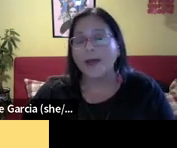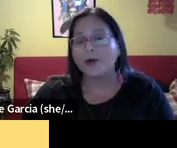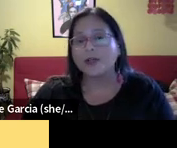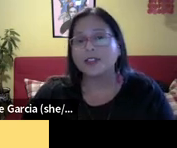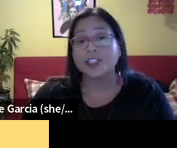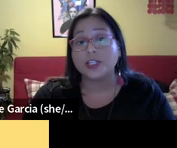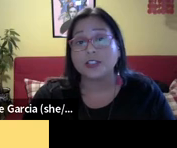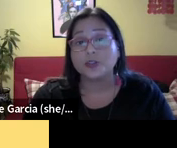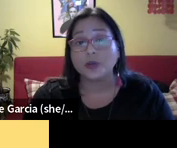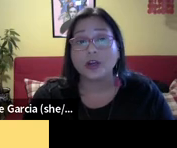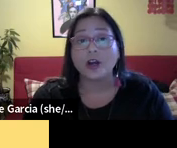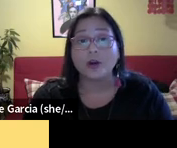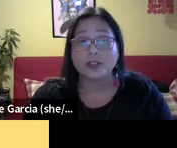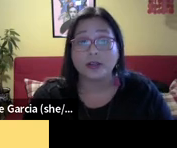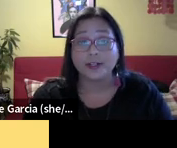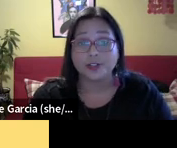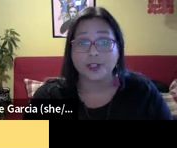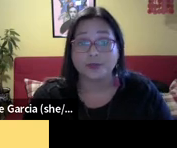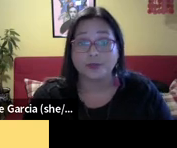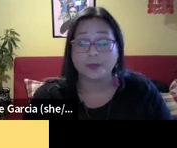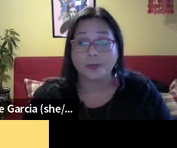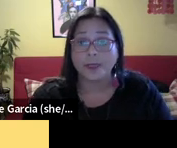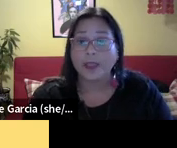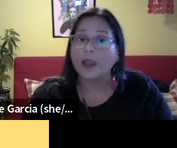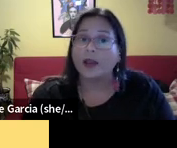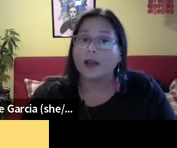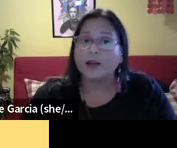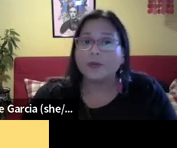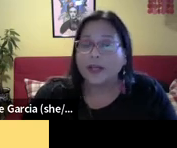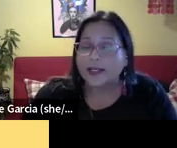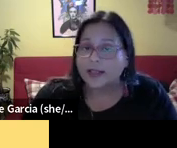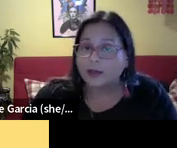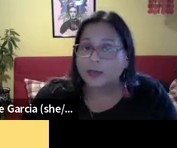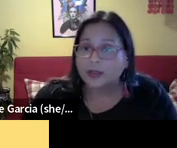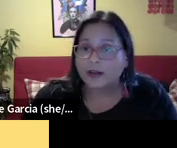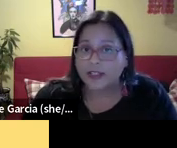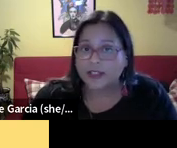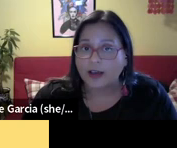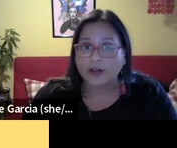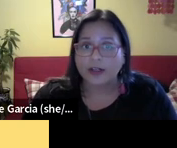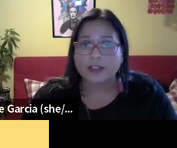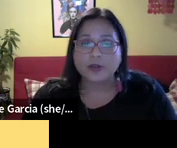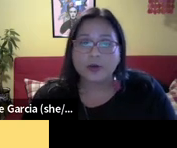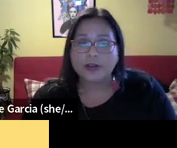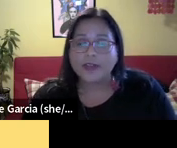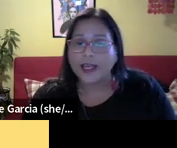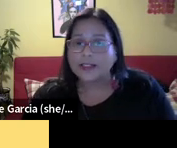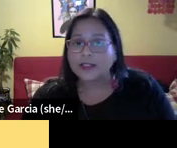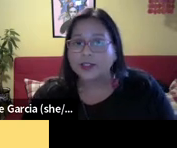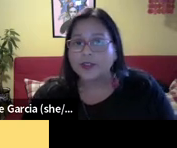affiliates. So, the support of Oregon ACLU members powers the justice work across our country.